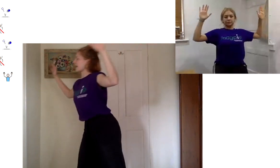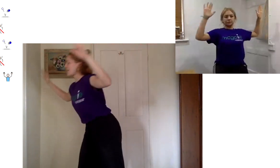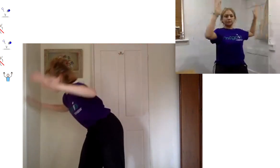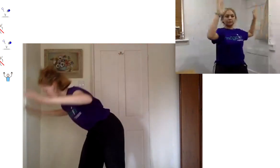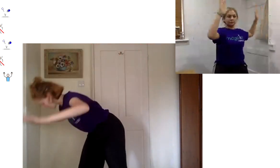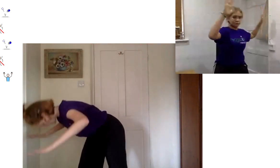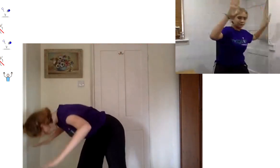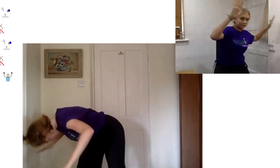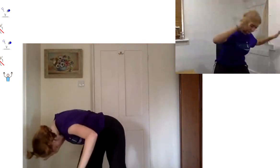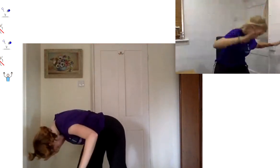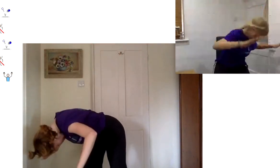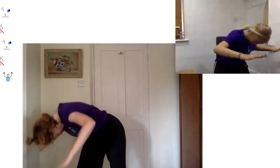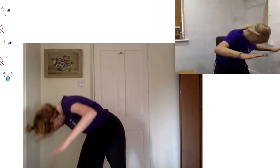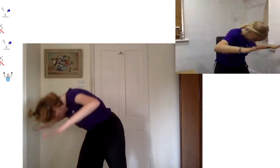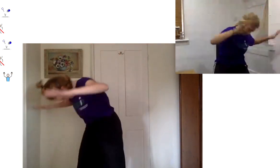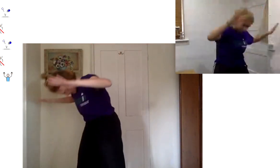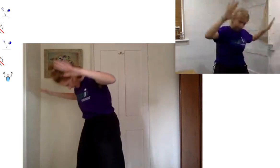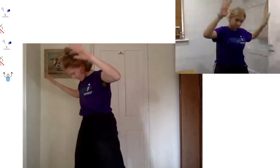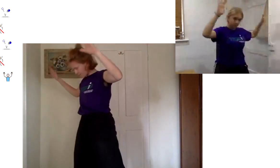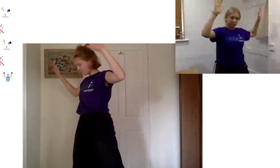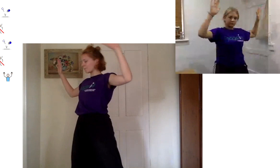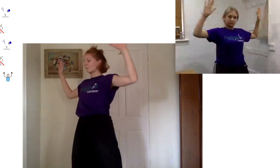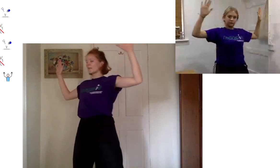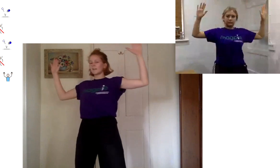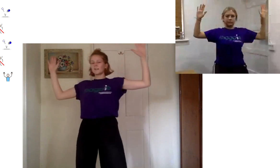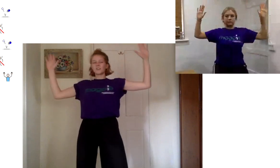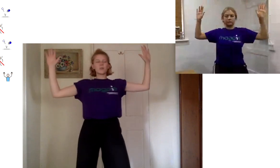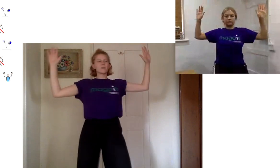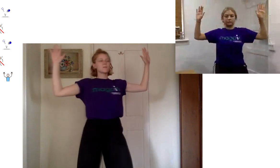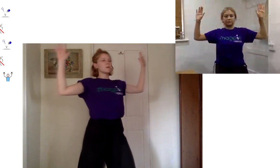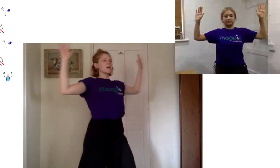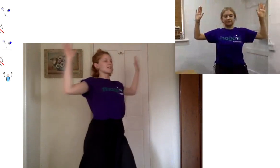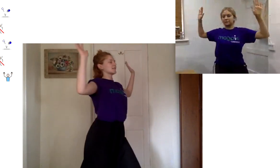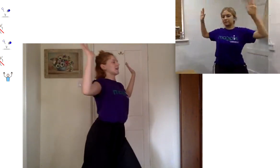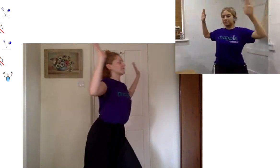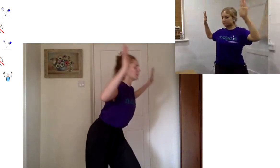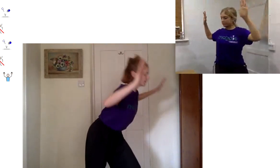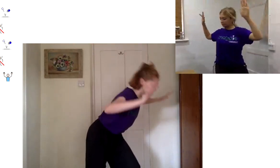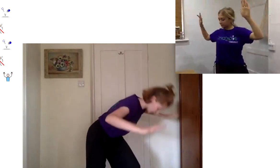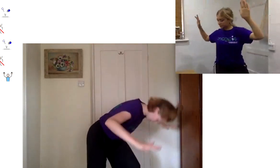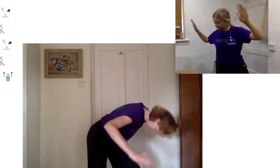carefully with it to help move it up and down showing your mask to everyone on the streets